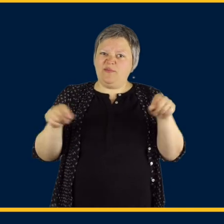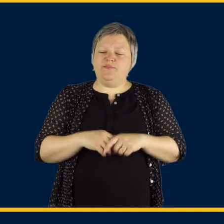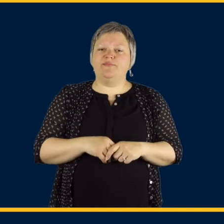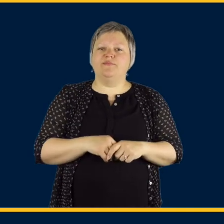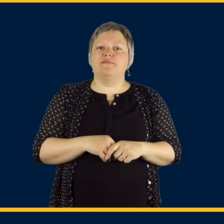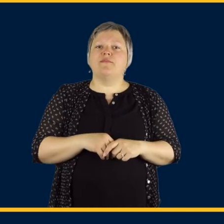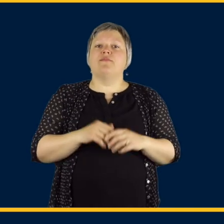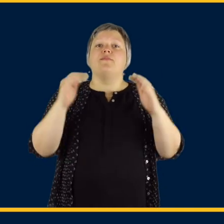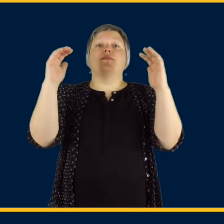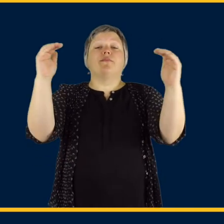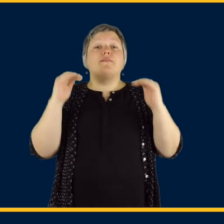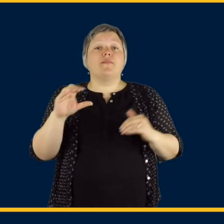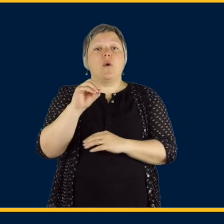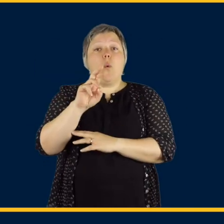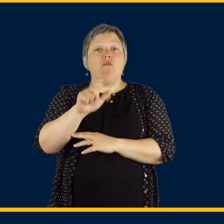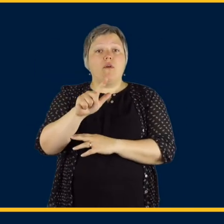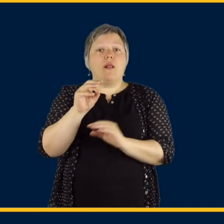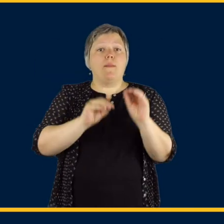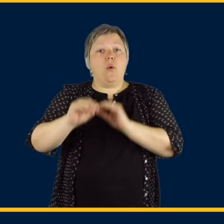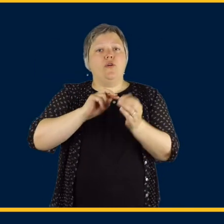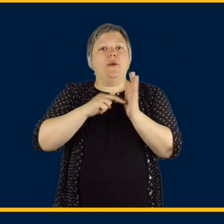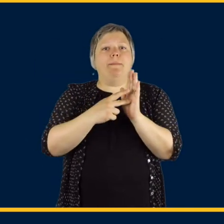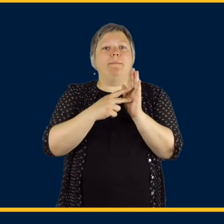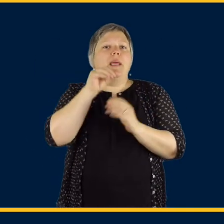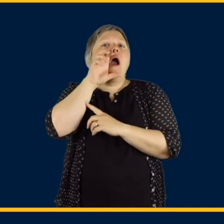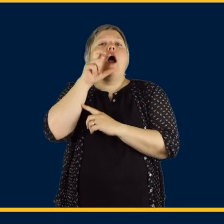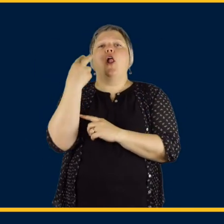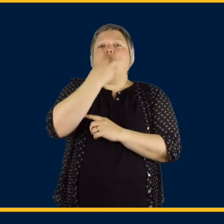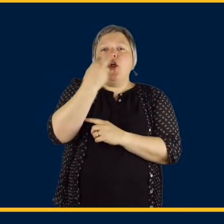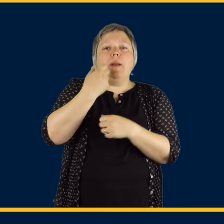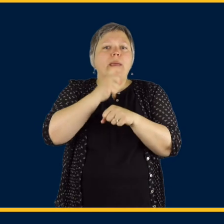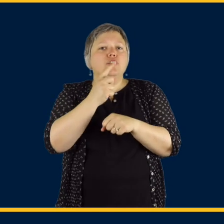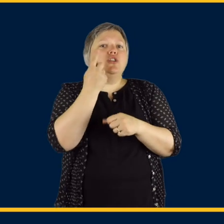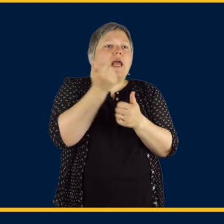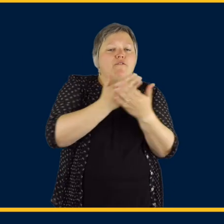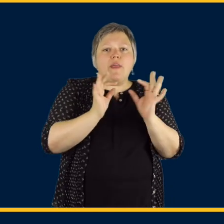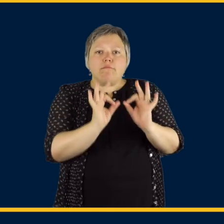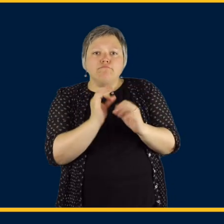For us, oral motor is when we look into your child's mouth to assure that all the structures